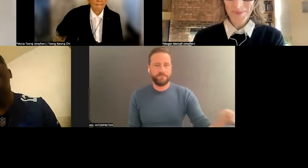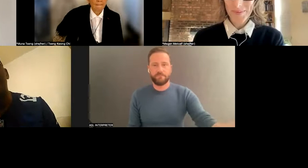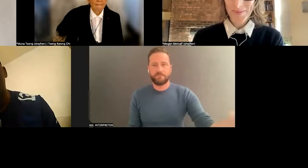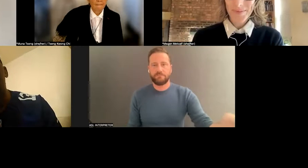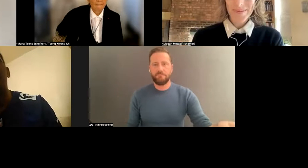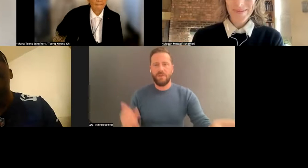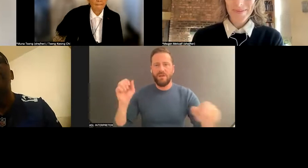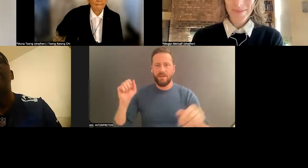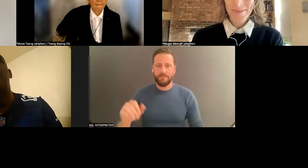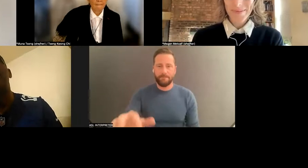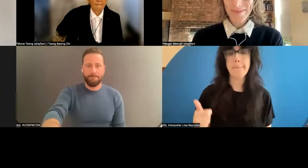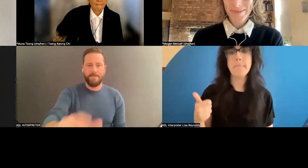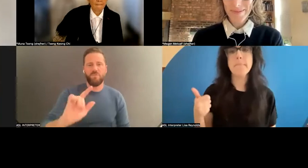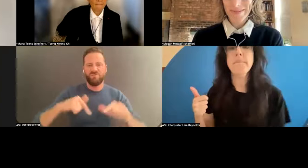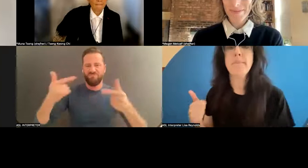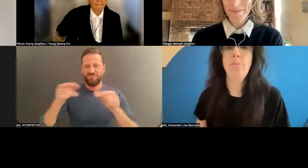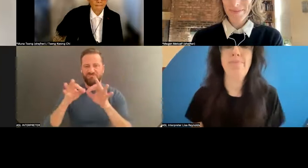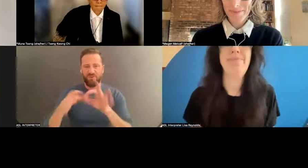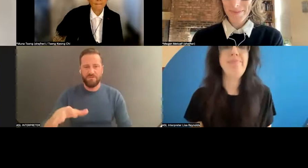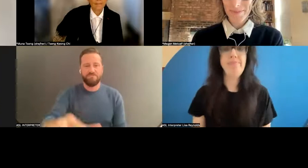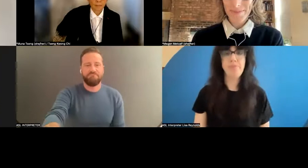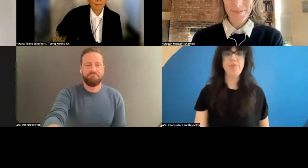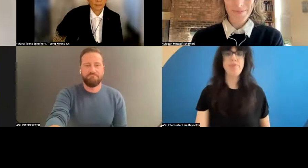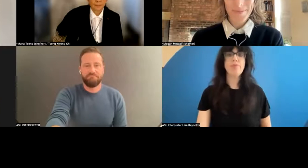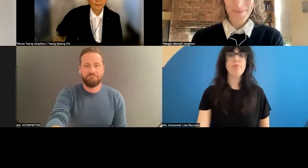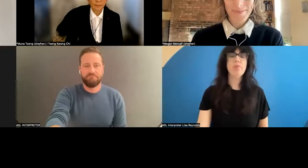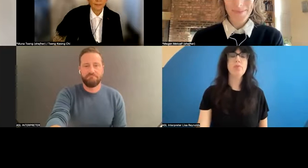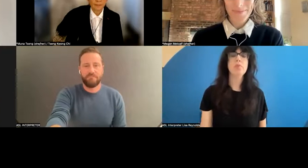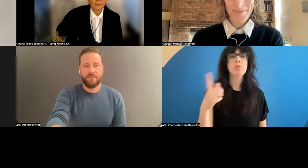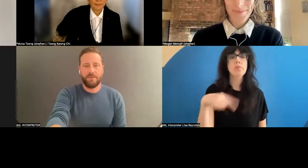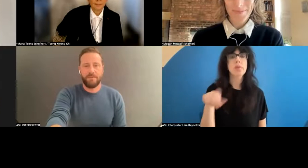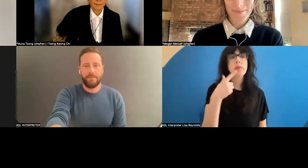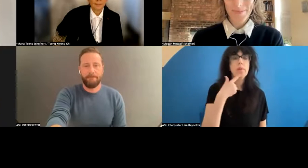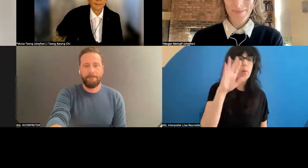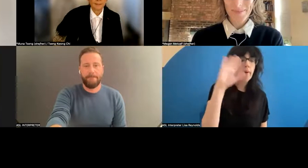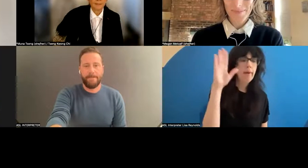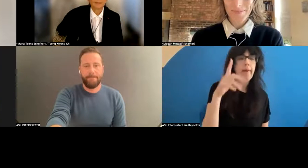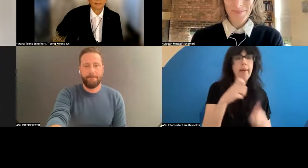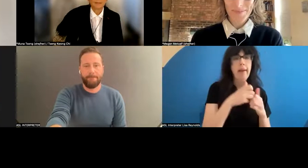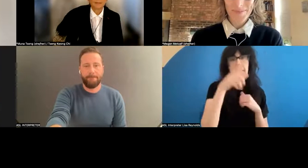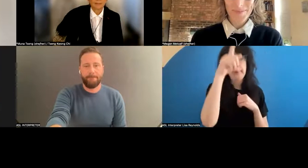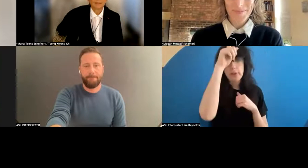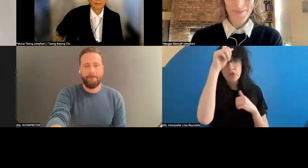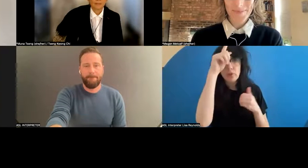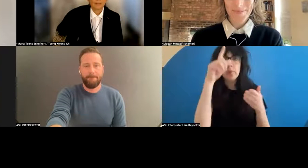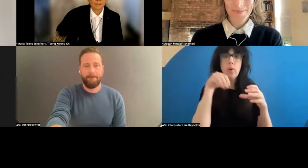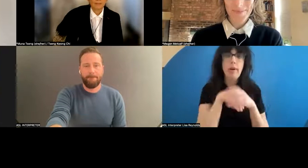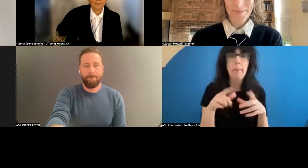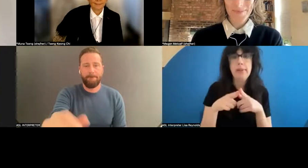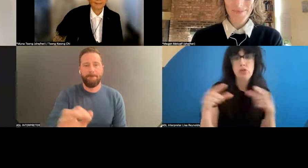here doing your routines. Hey, I'm in Japan , there's some guys out here doing your routines.